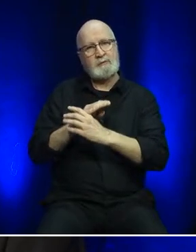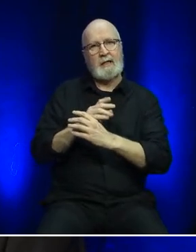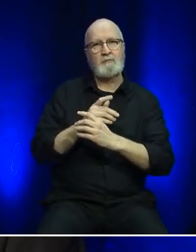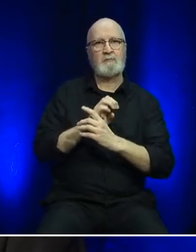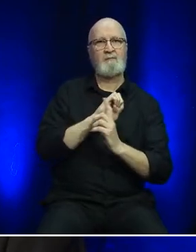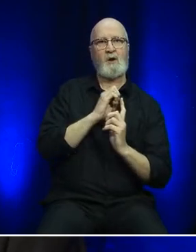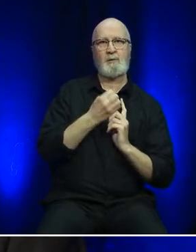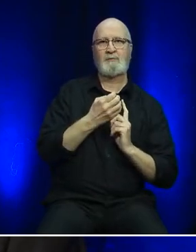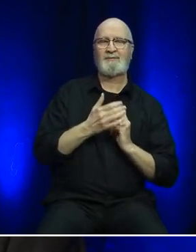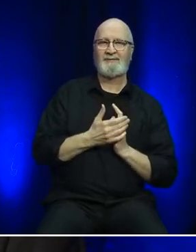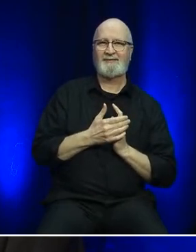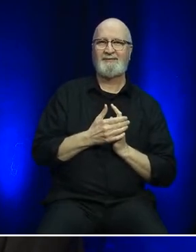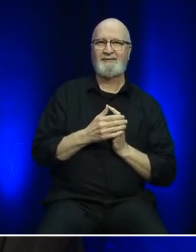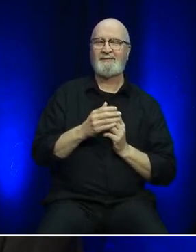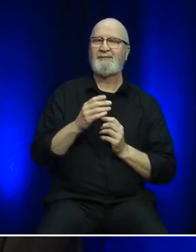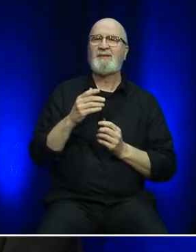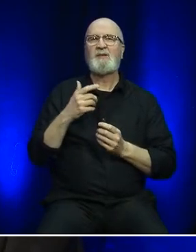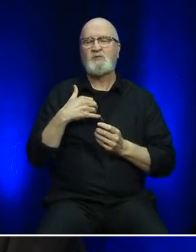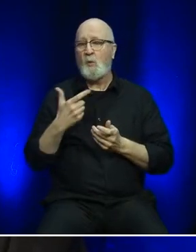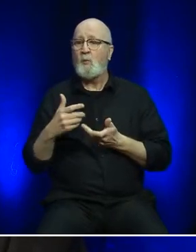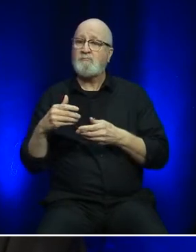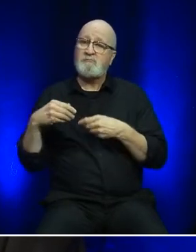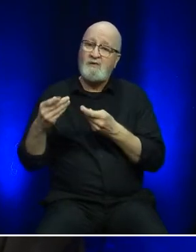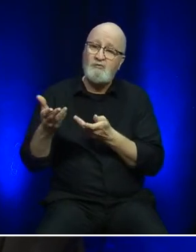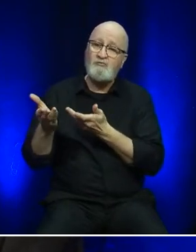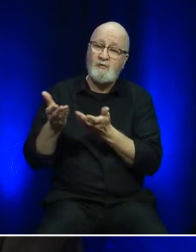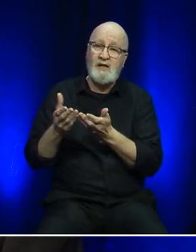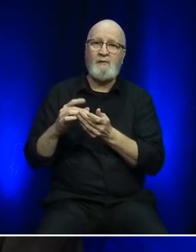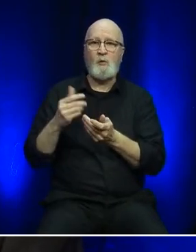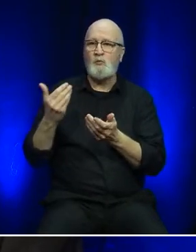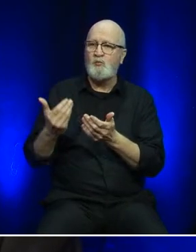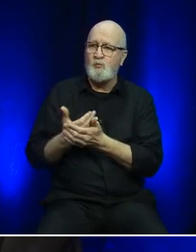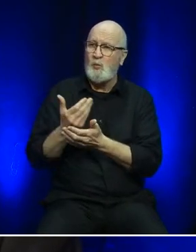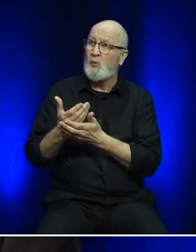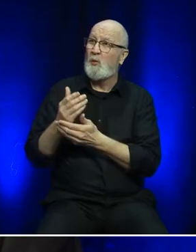impact while serving customers in our new and changing reality.